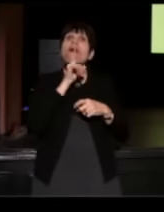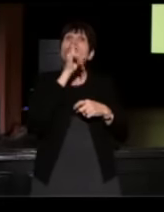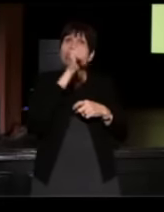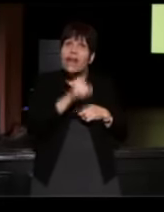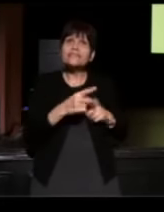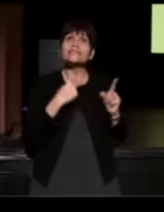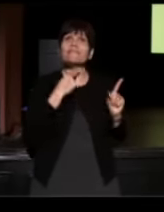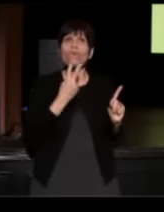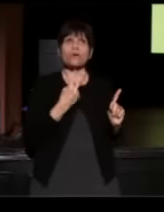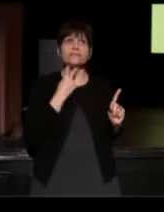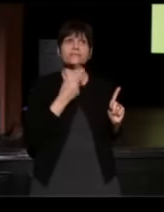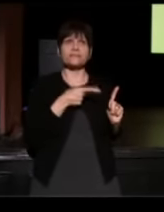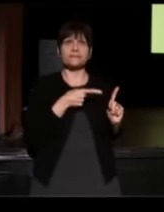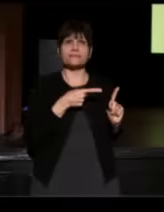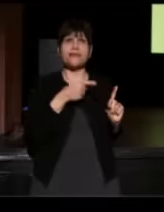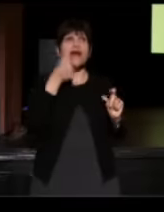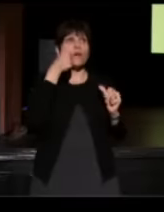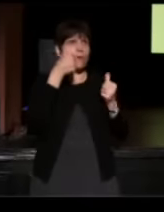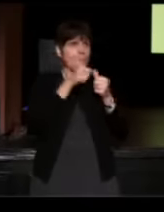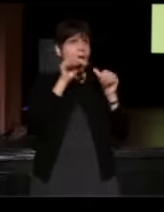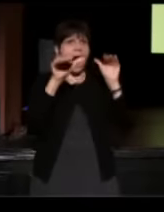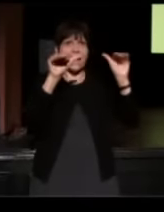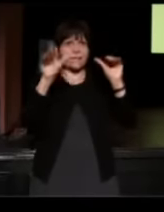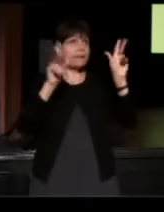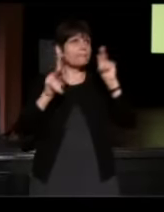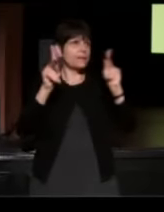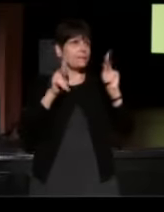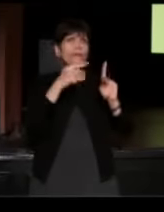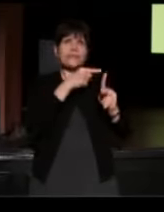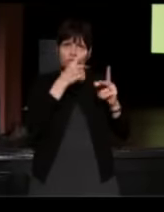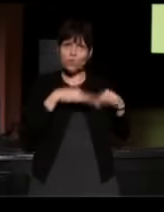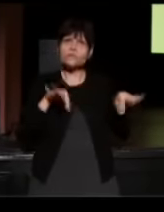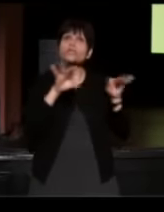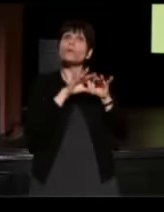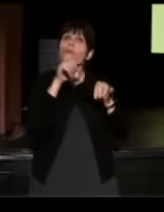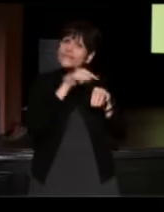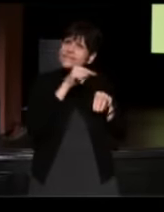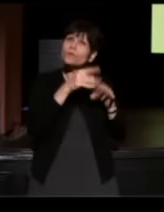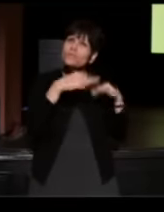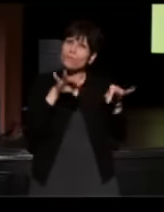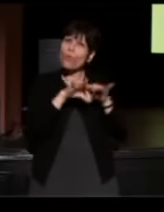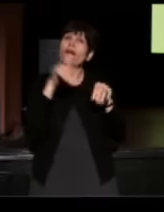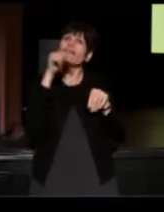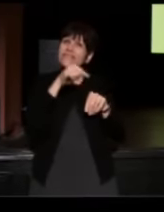and reminding people, "this is what's important." "This is why we're alive."